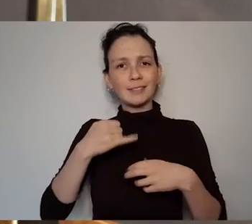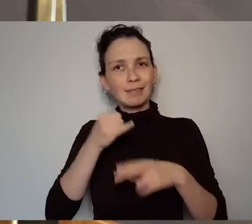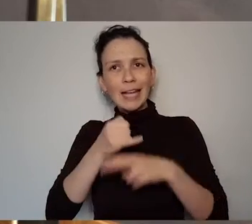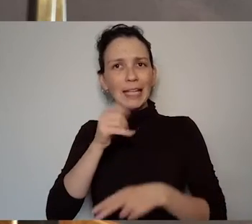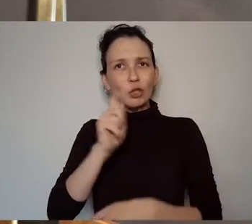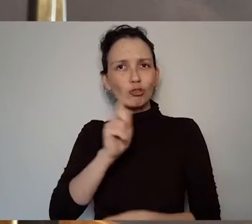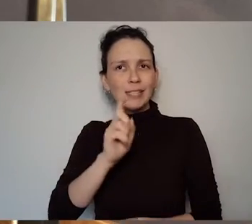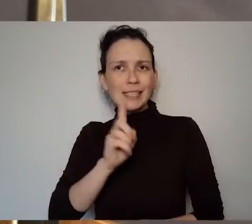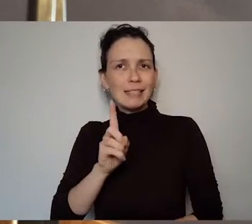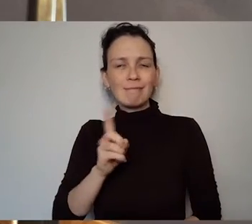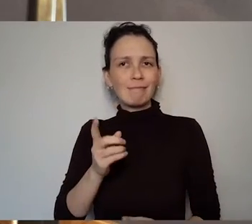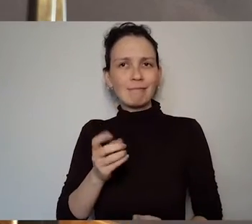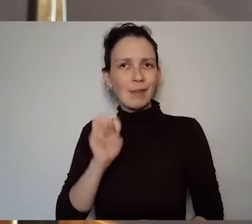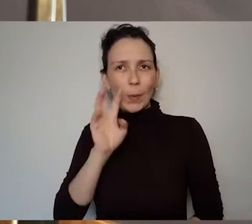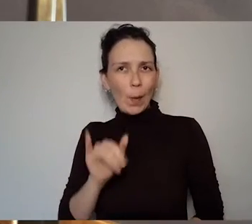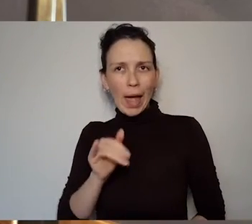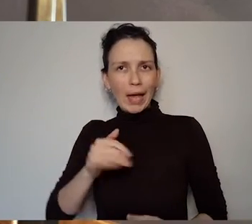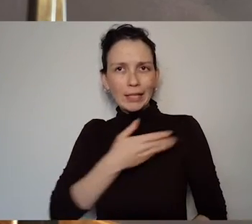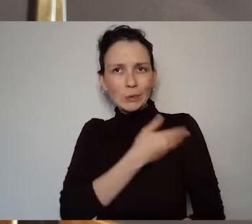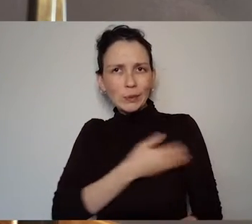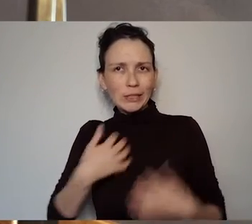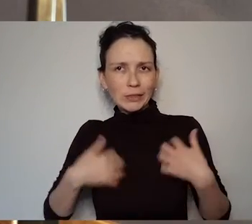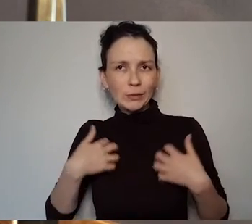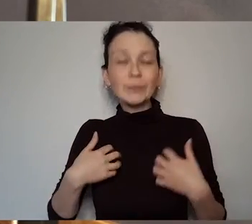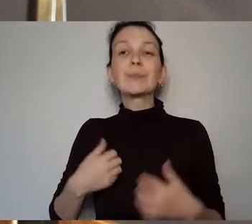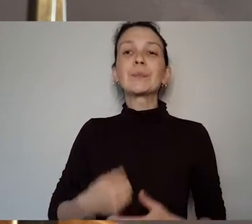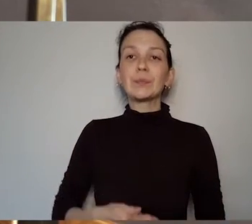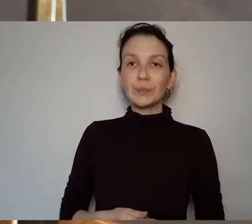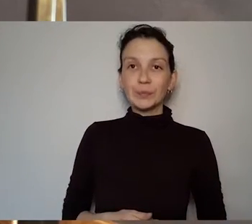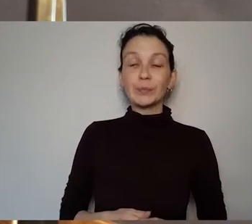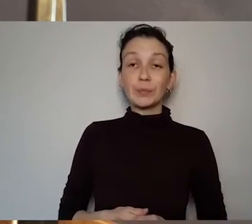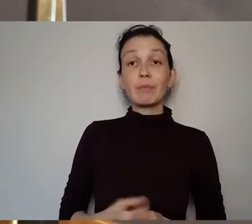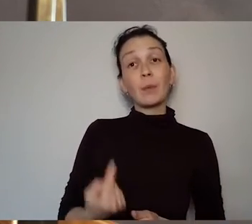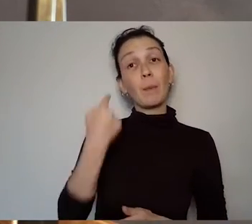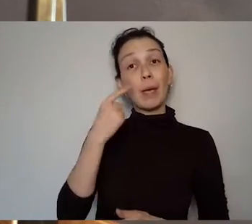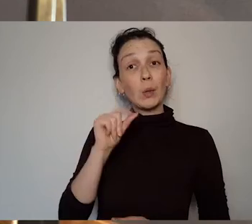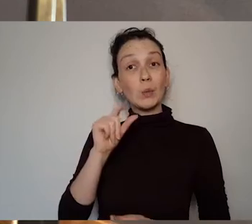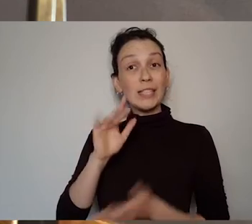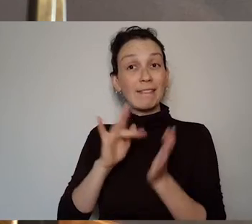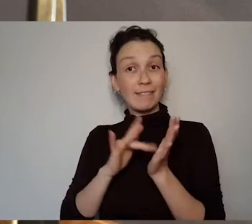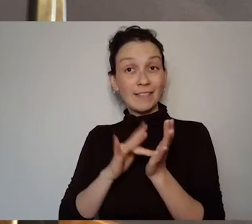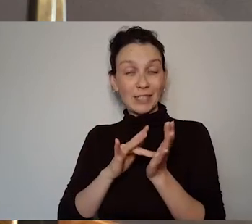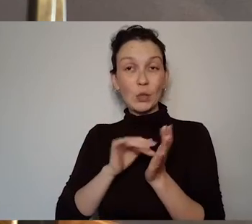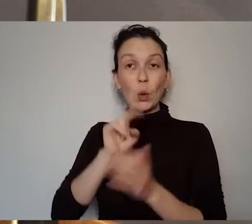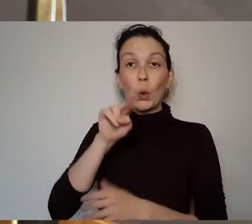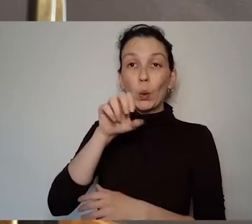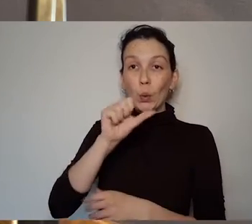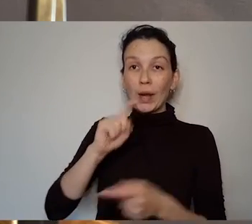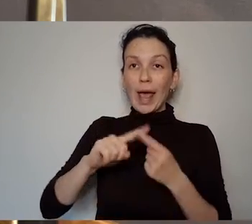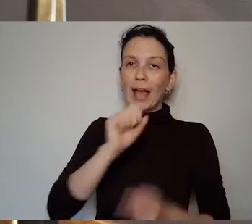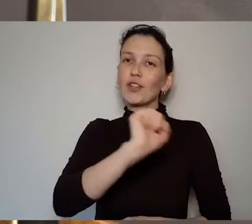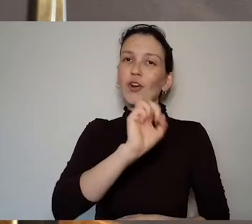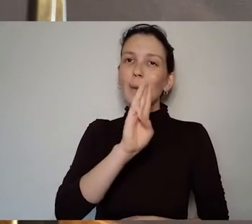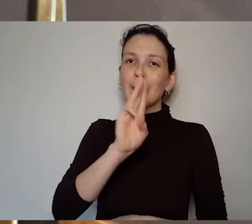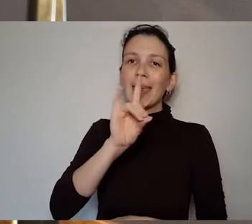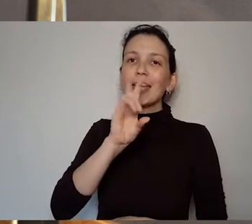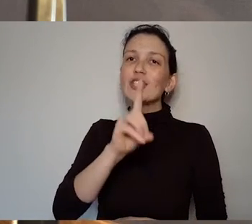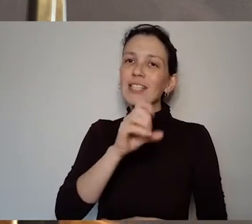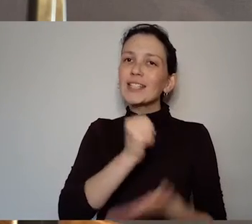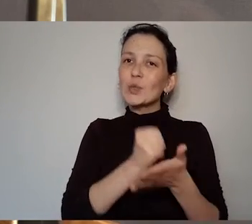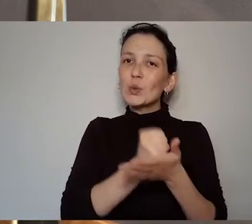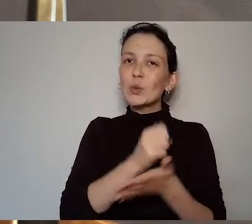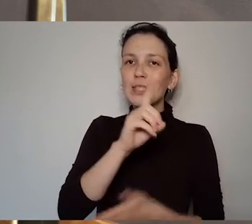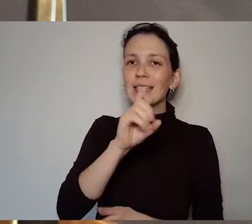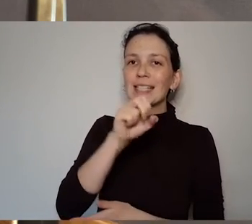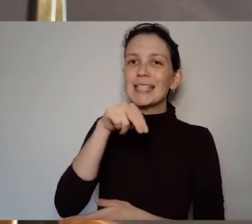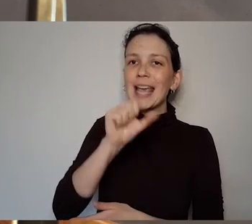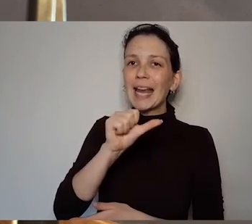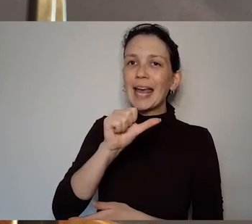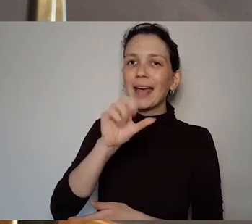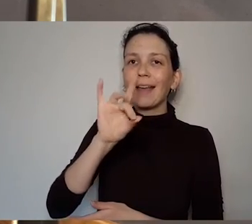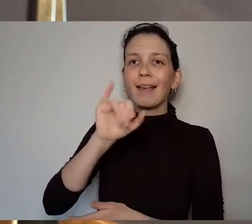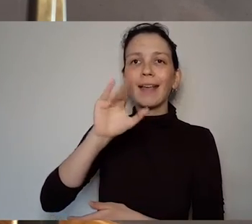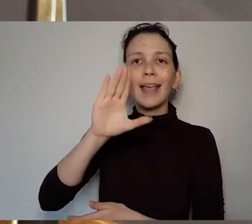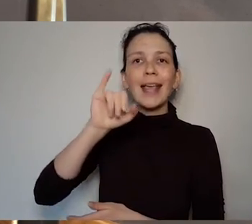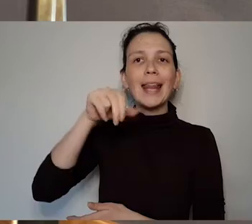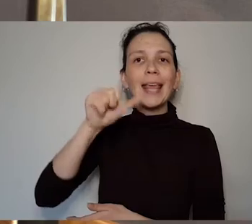Well it was about I think 2015 and Una and her PhD student Dayna Killian had been doing some early